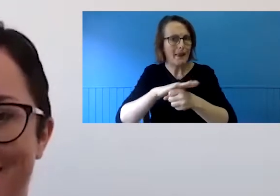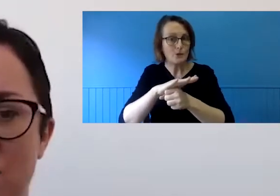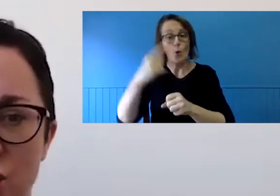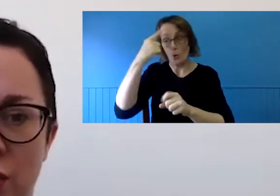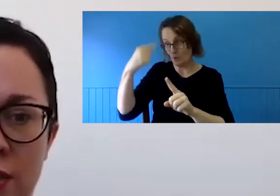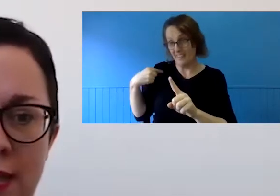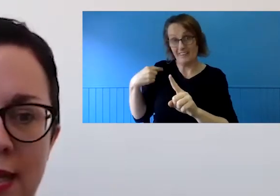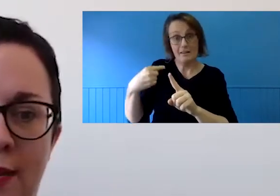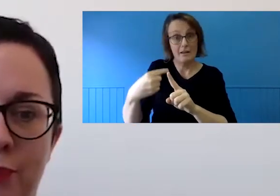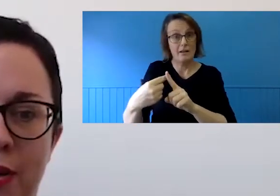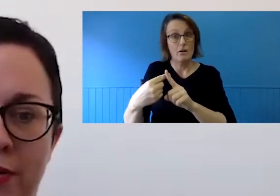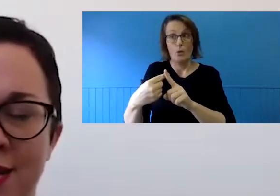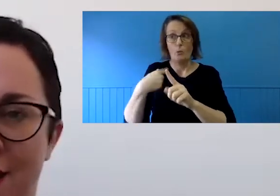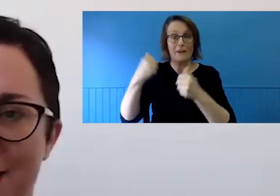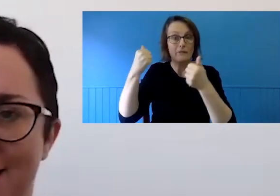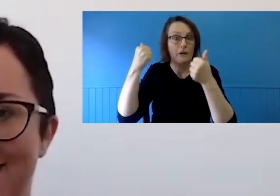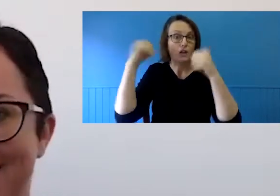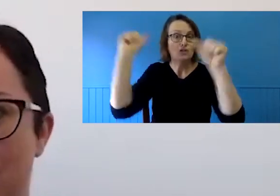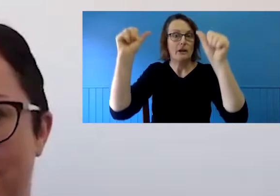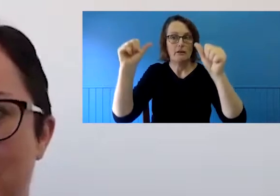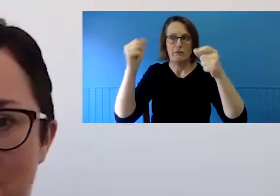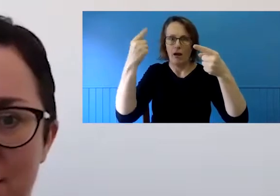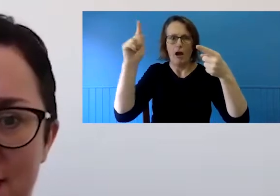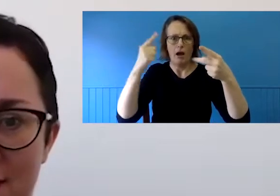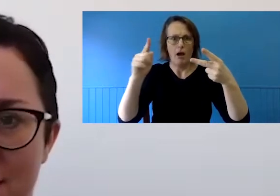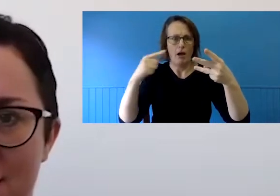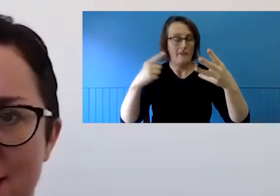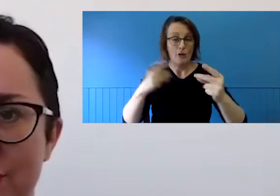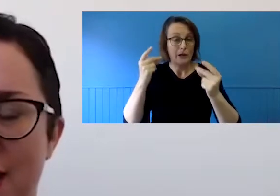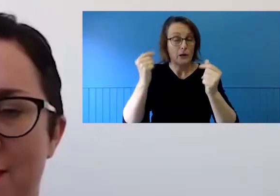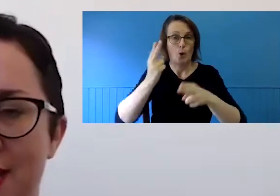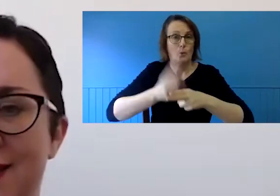a short period of time and in such difficult circumstances, in some